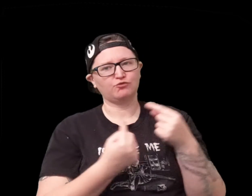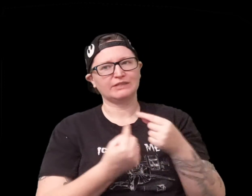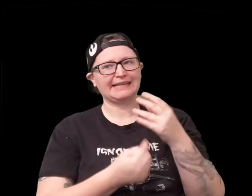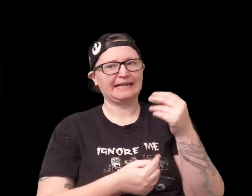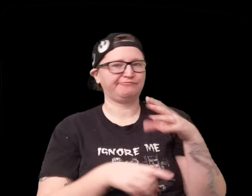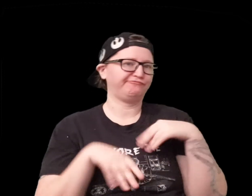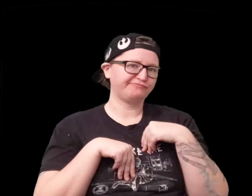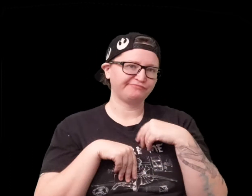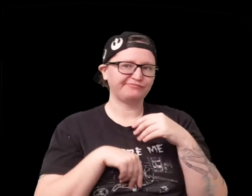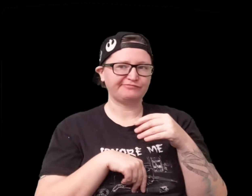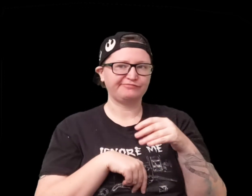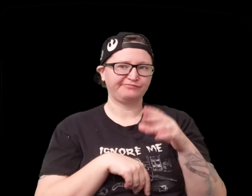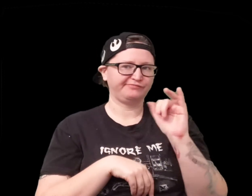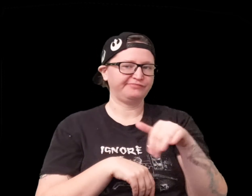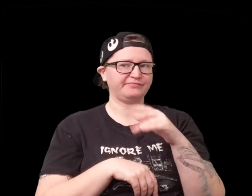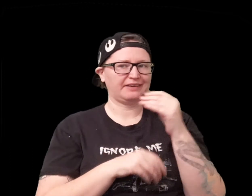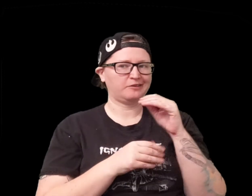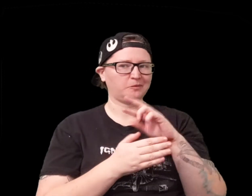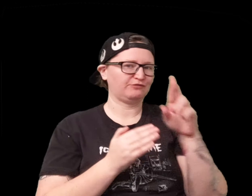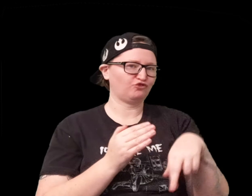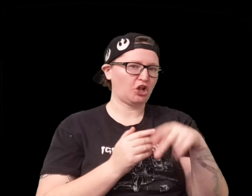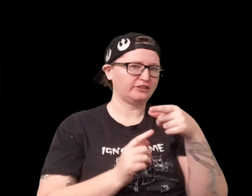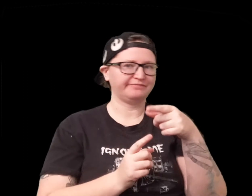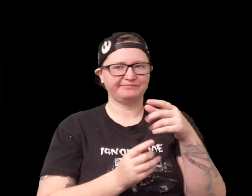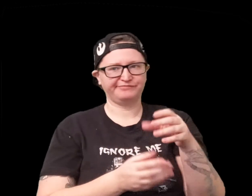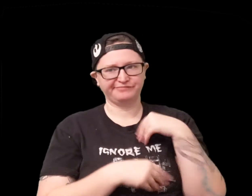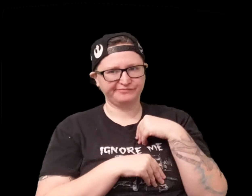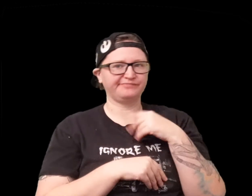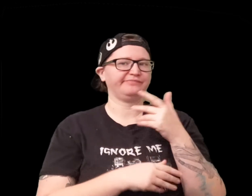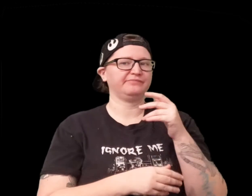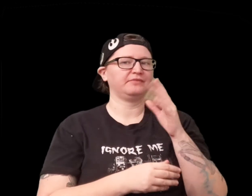you're gonna have to roll for injury and then accept whatever you get whatever result comes up